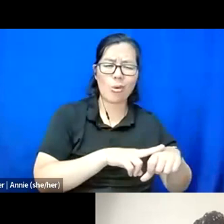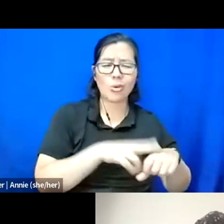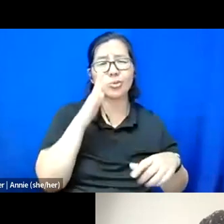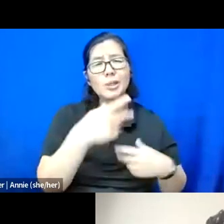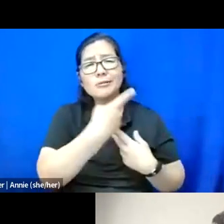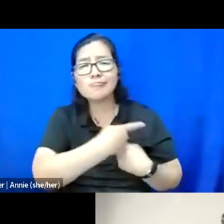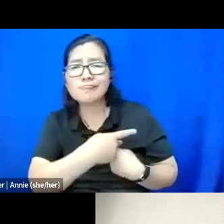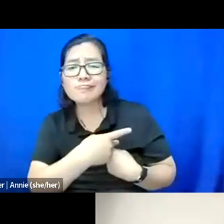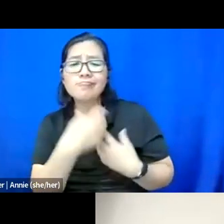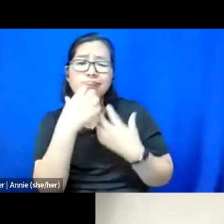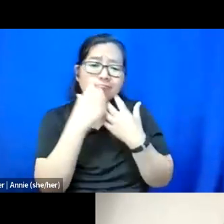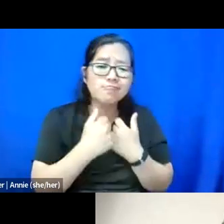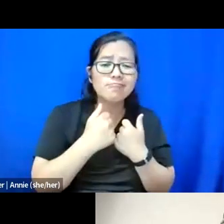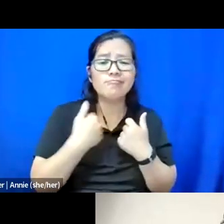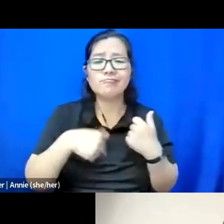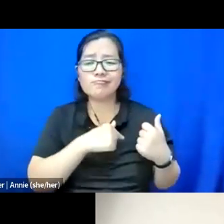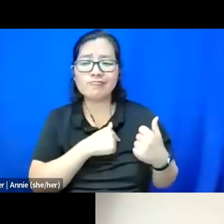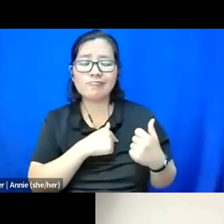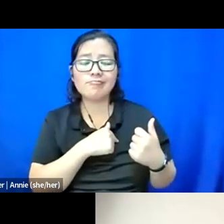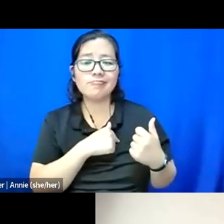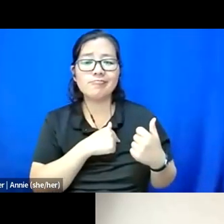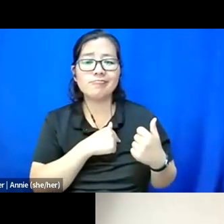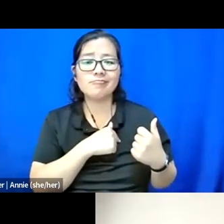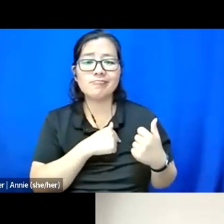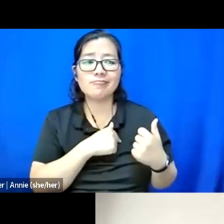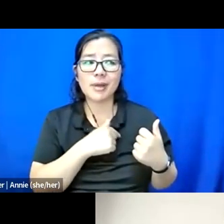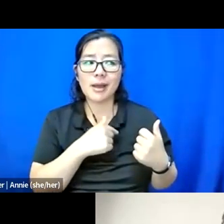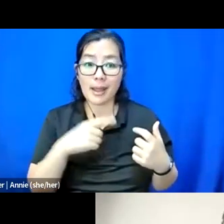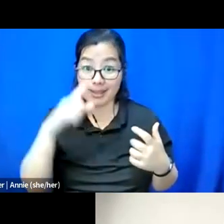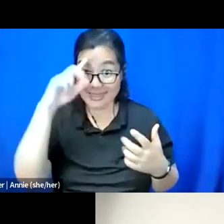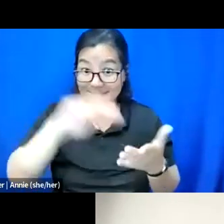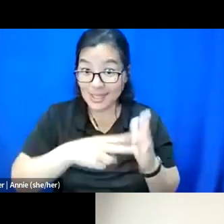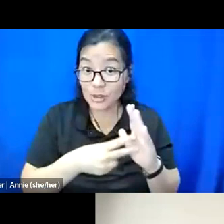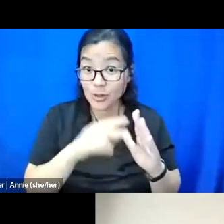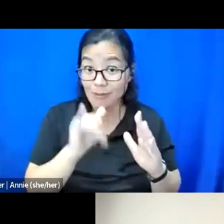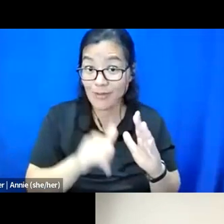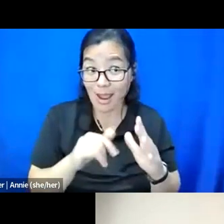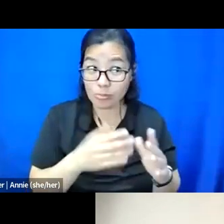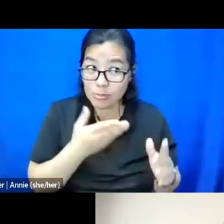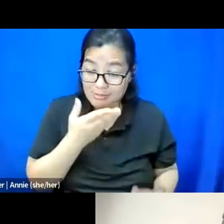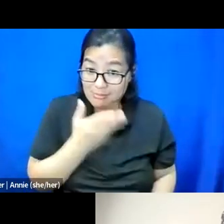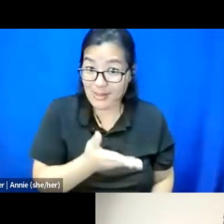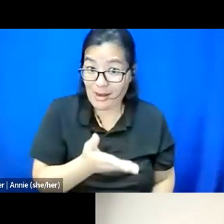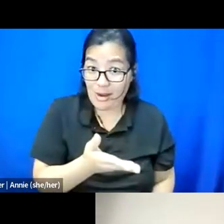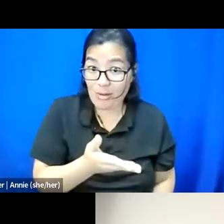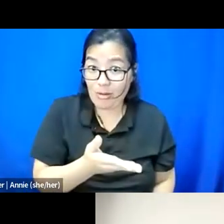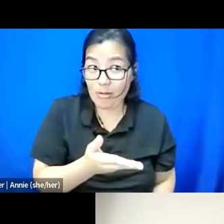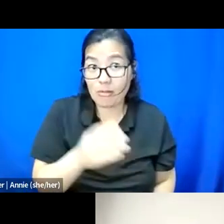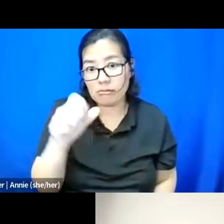And while the intention was there, I think, yeah, the intention was there,